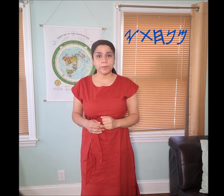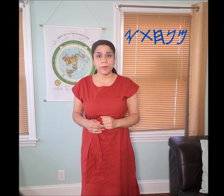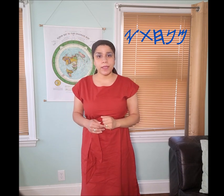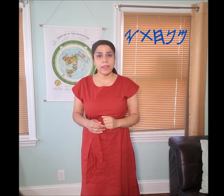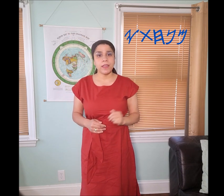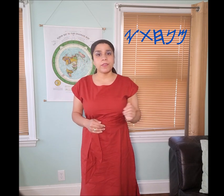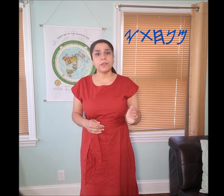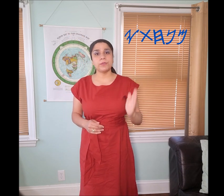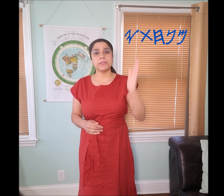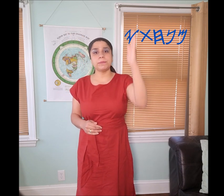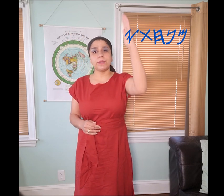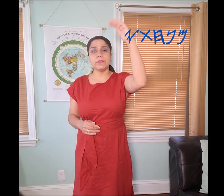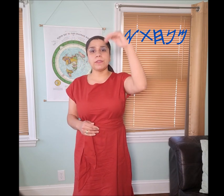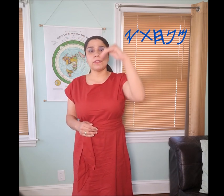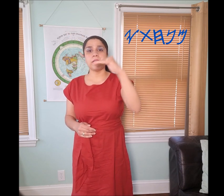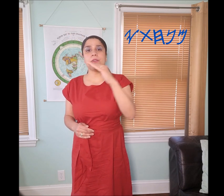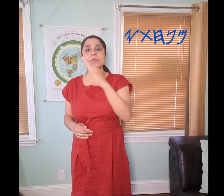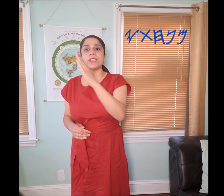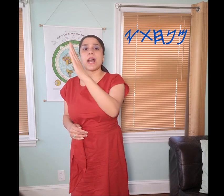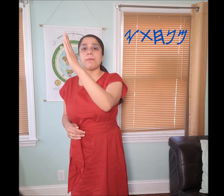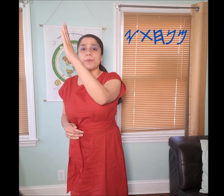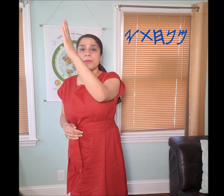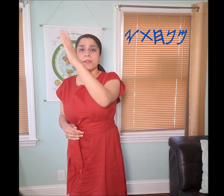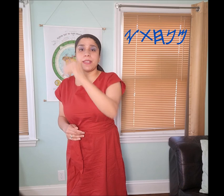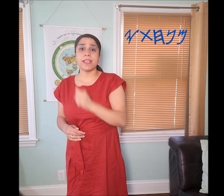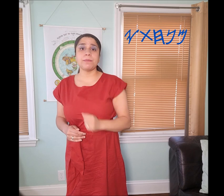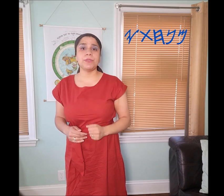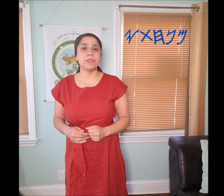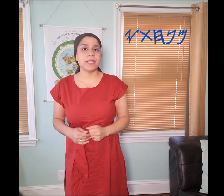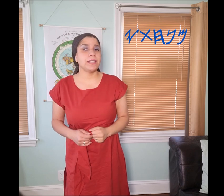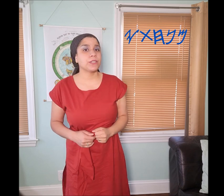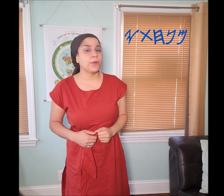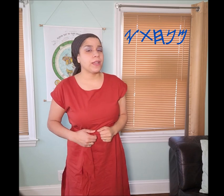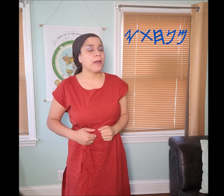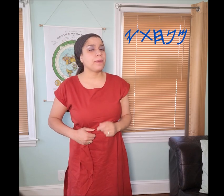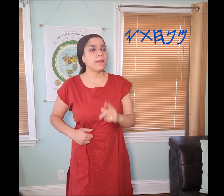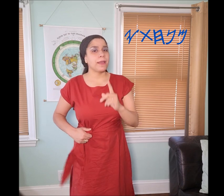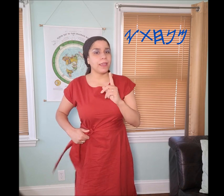Okay, the "𐤍 nun" symbol goes upward, it communicates going up.